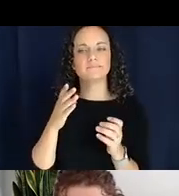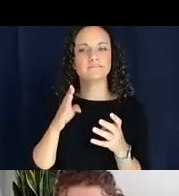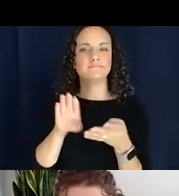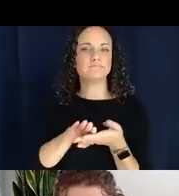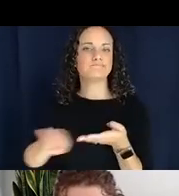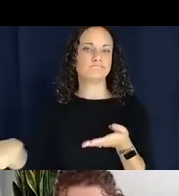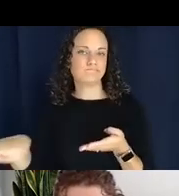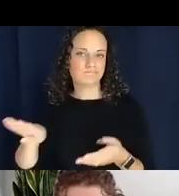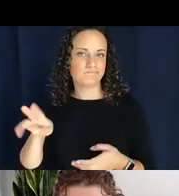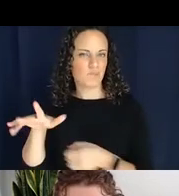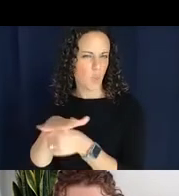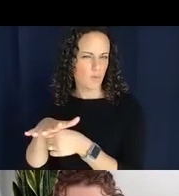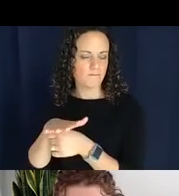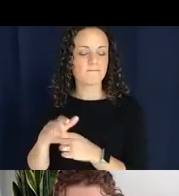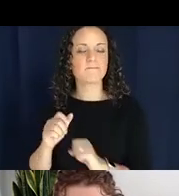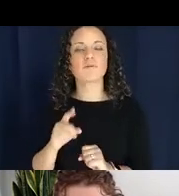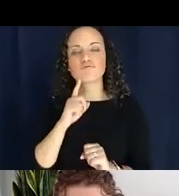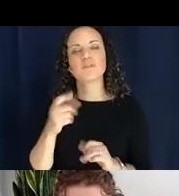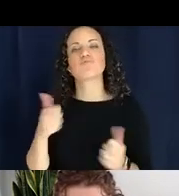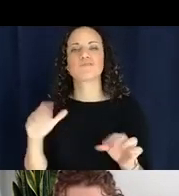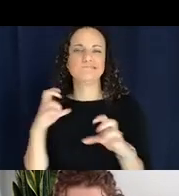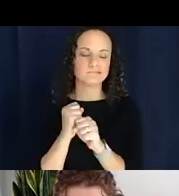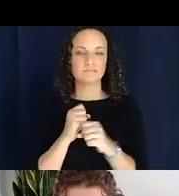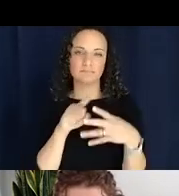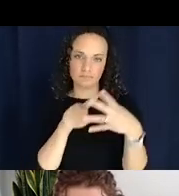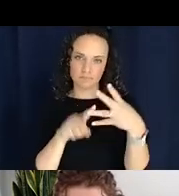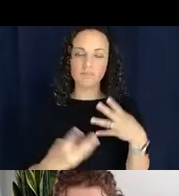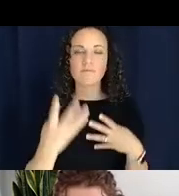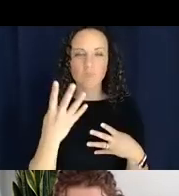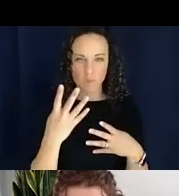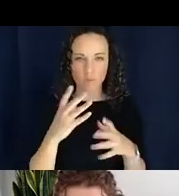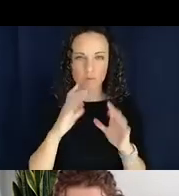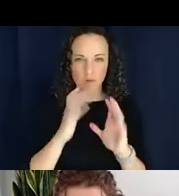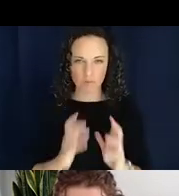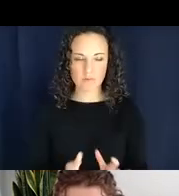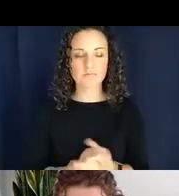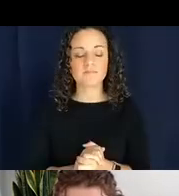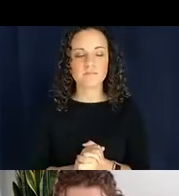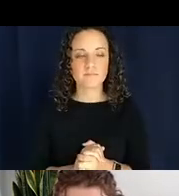this case it's basically four basic categories as well. And then in terms of verbal classifiers,